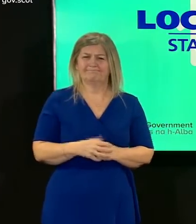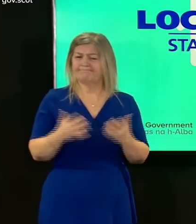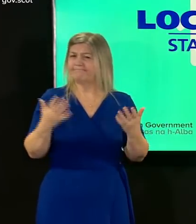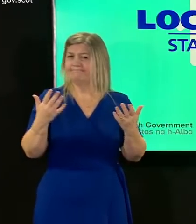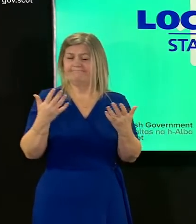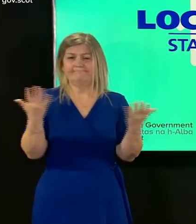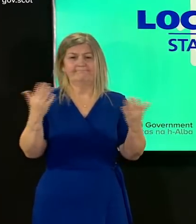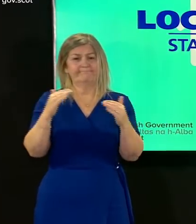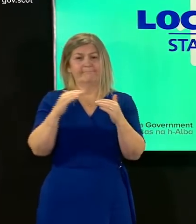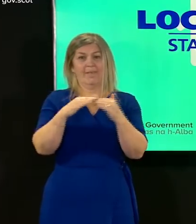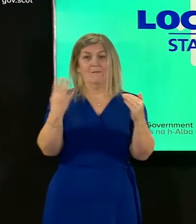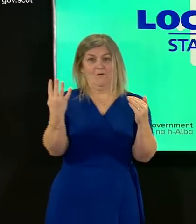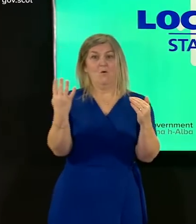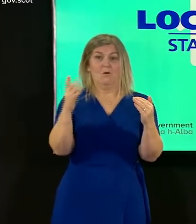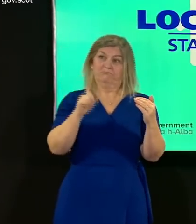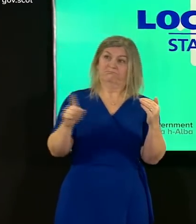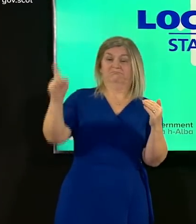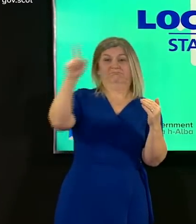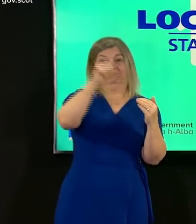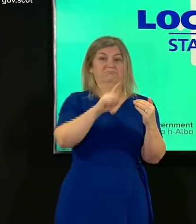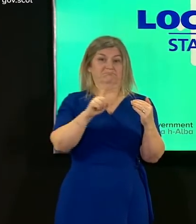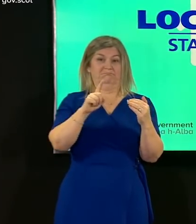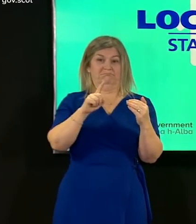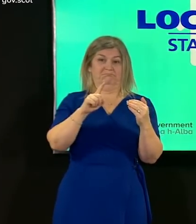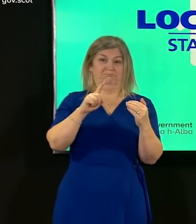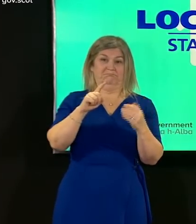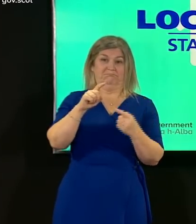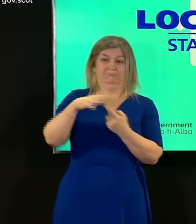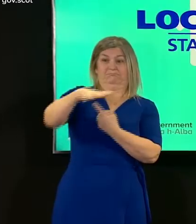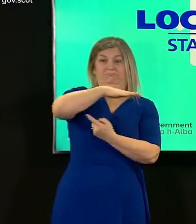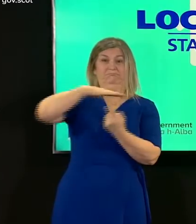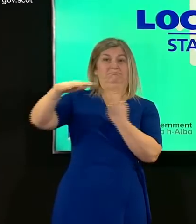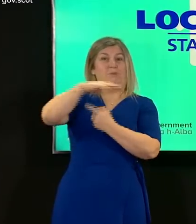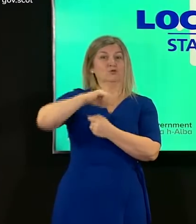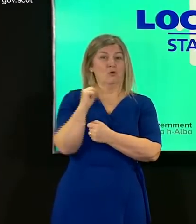area which of course includes all of mainland scotland you must only leave